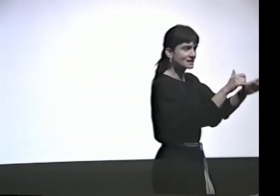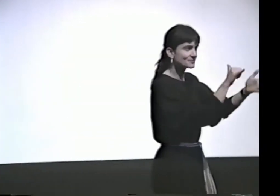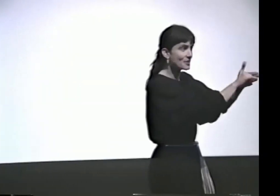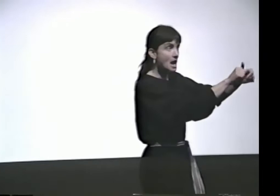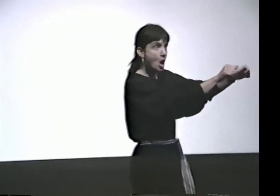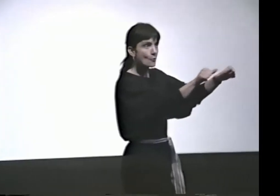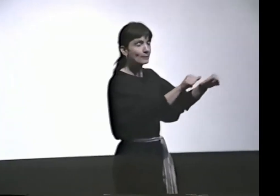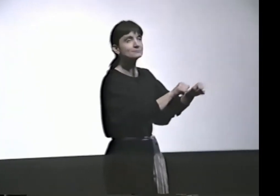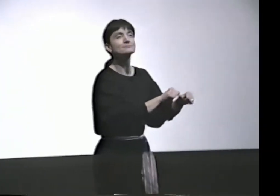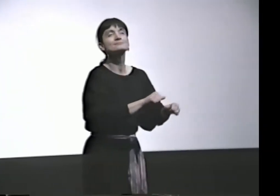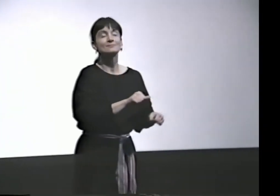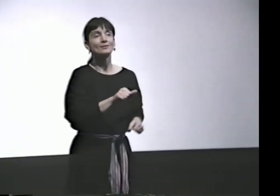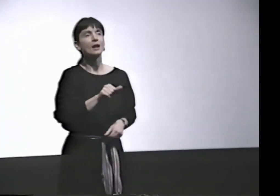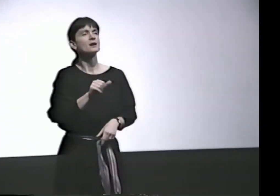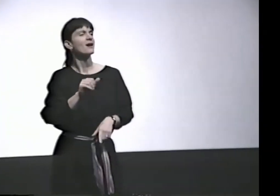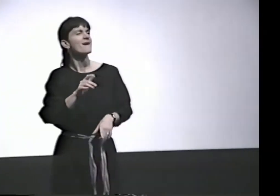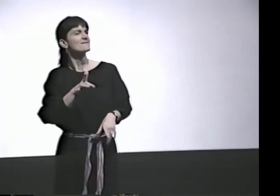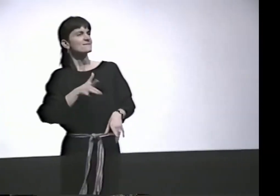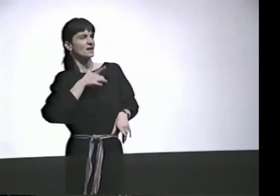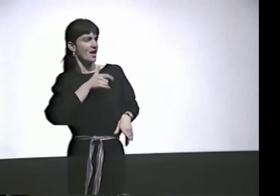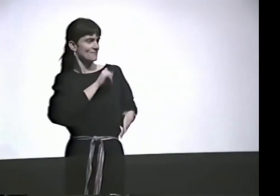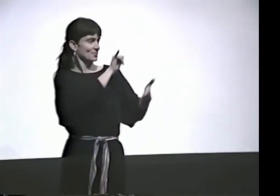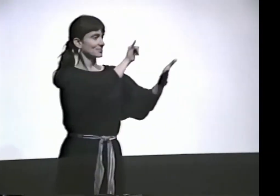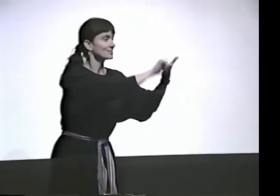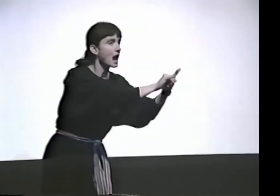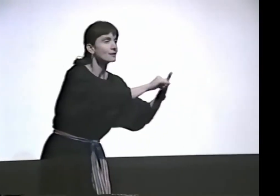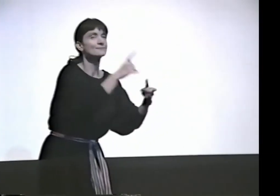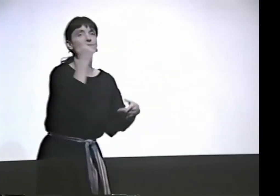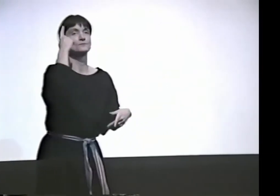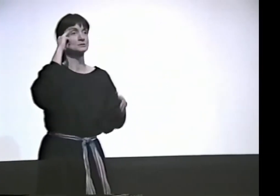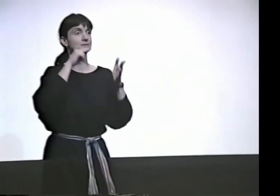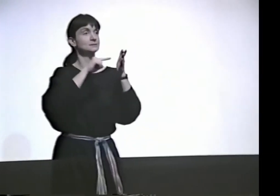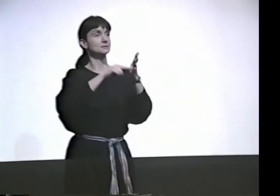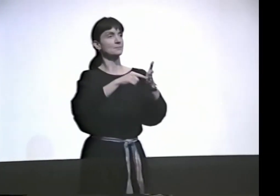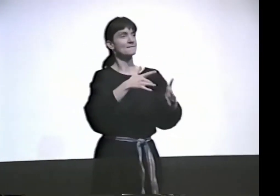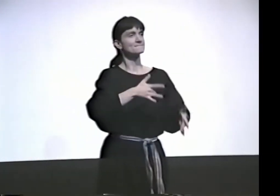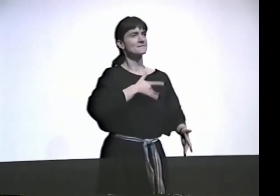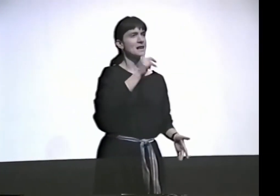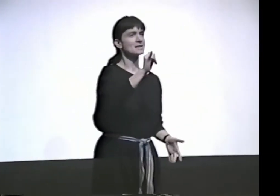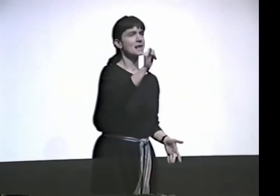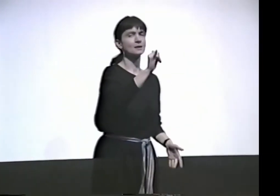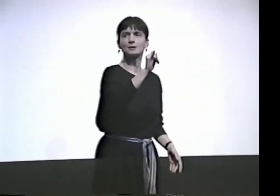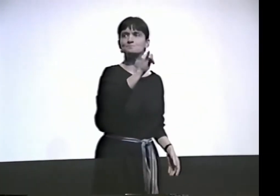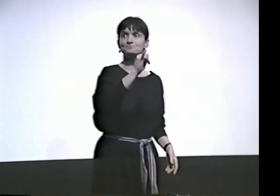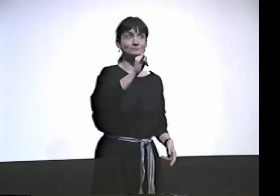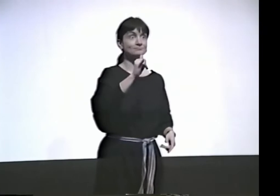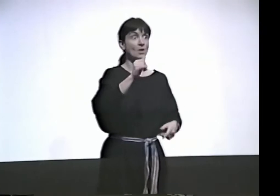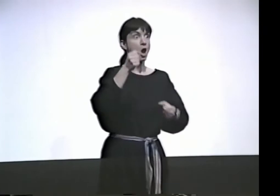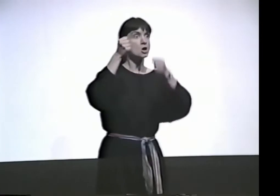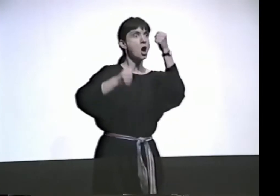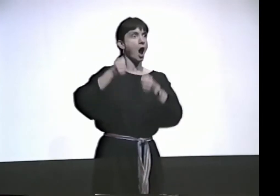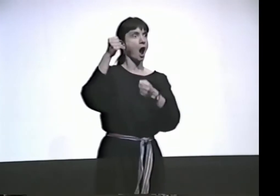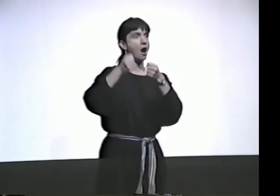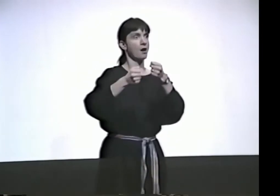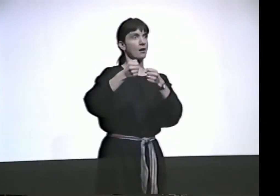AND WHY I MAKE THINGS SLOW AT ONE TIME AND FAST IN ANOTHER IS-- OH, SAY, FOR EXAMPLE...